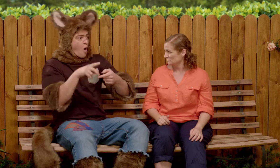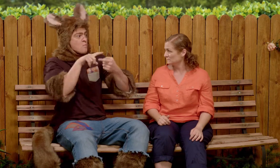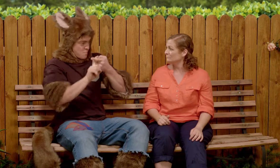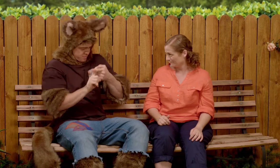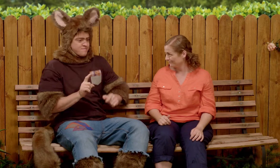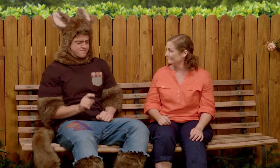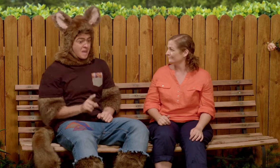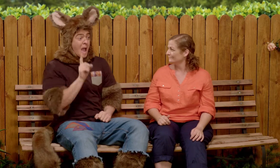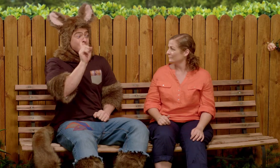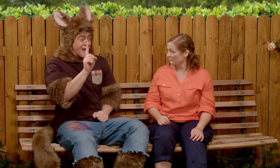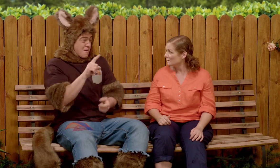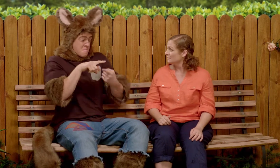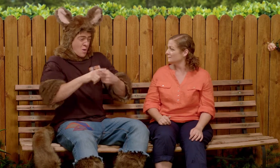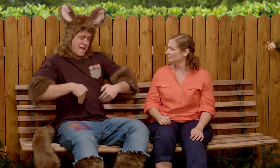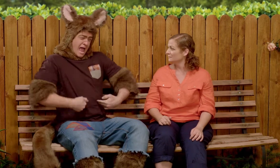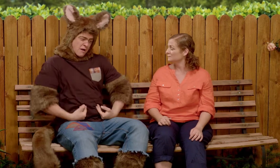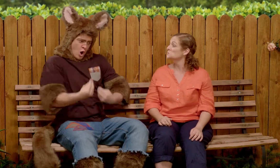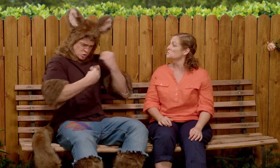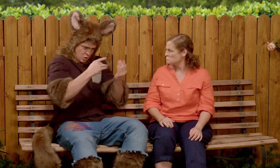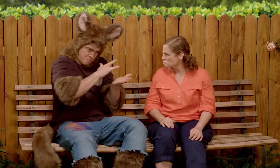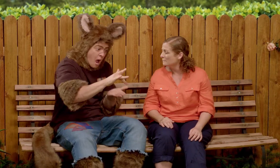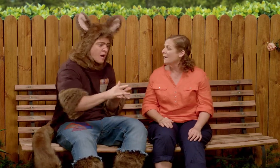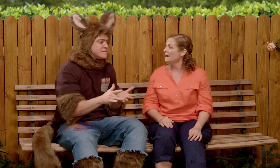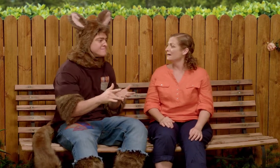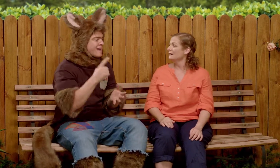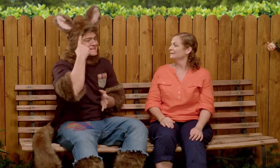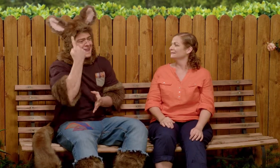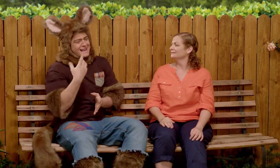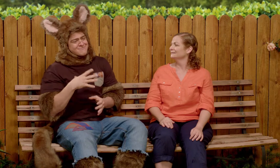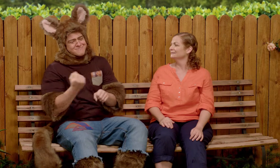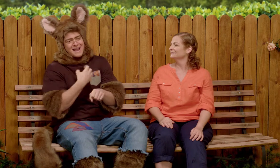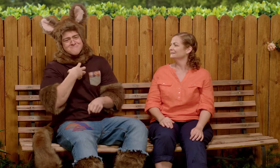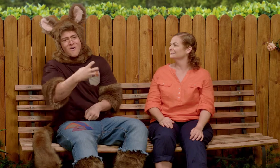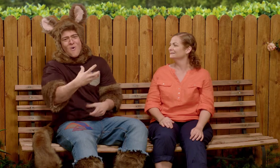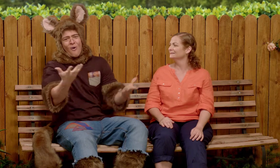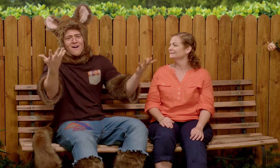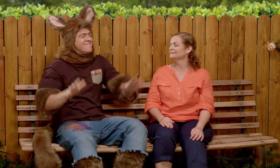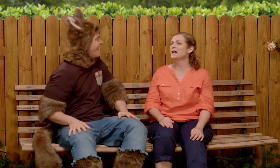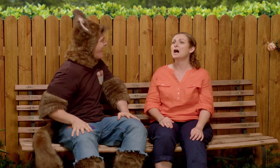but he was so hungry he ate it all so Sally had to make more.